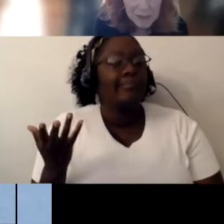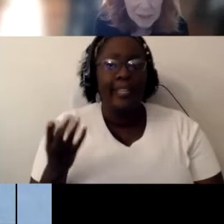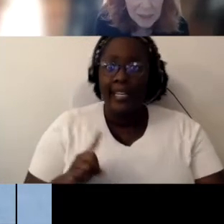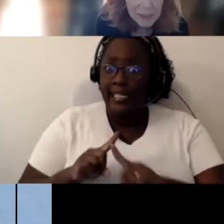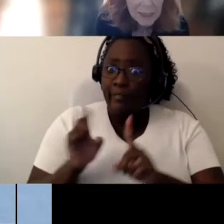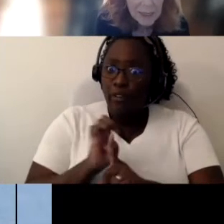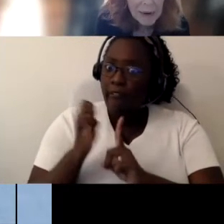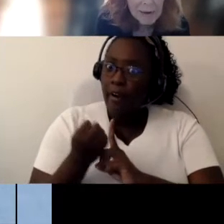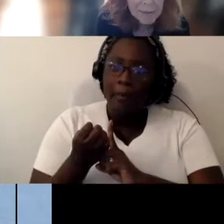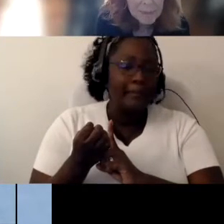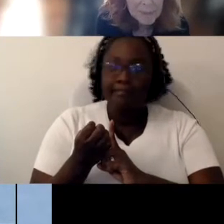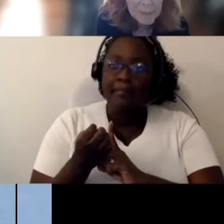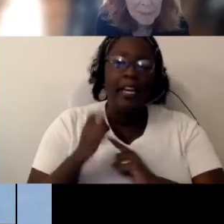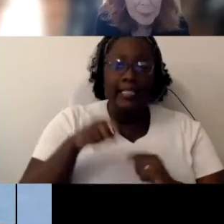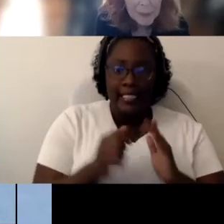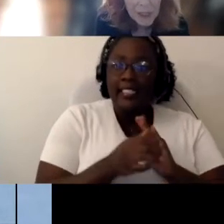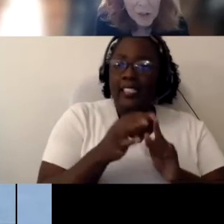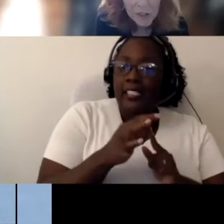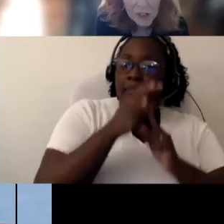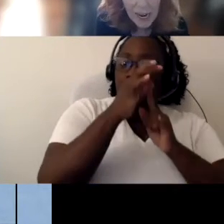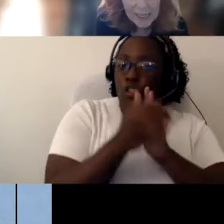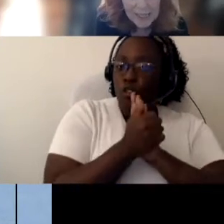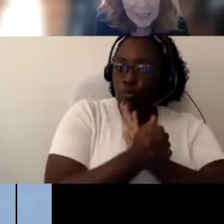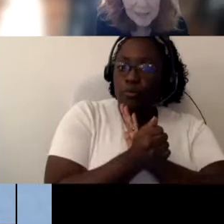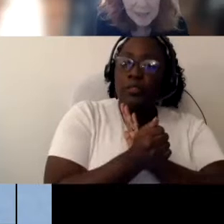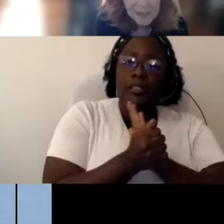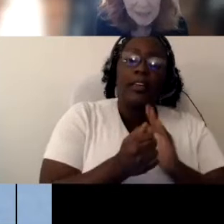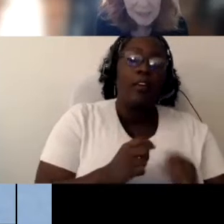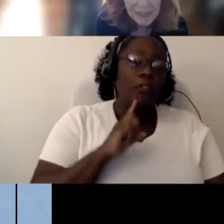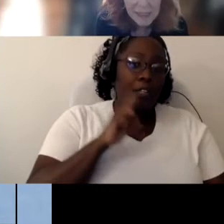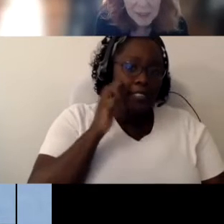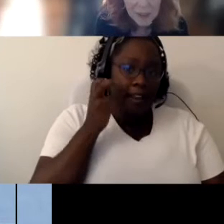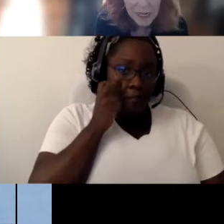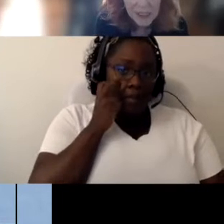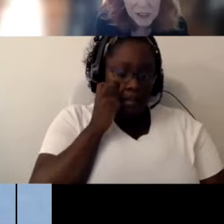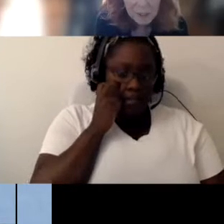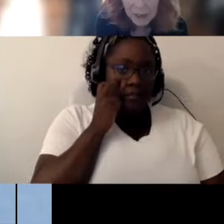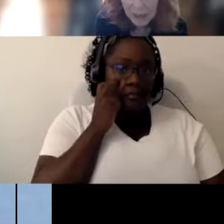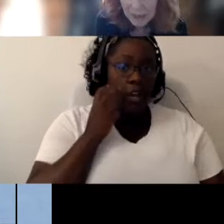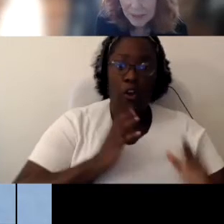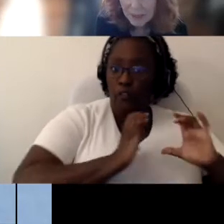environments Um the intervener has to have skills in communication methods